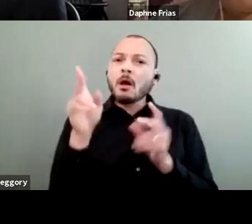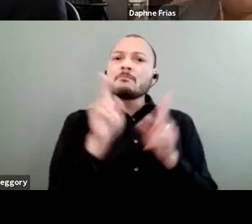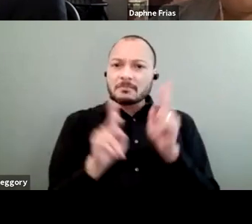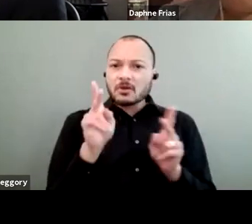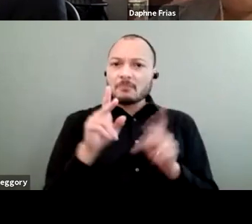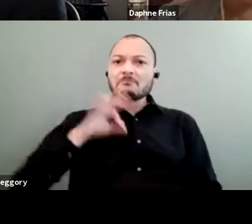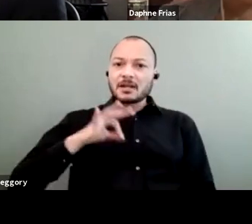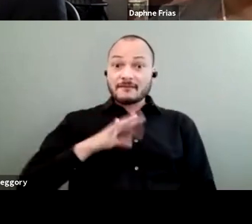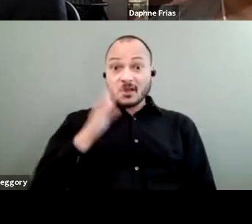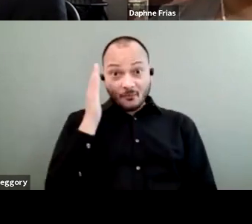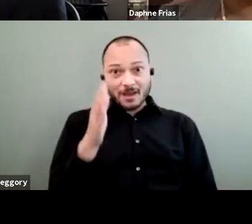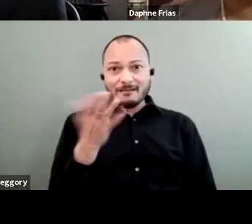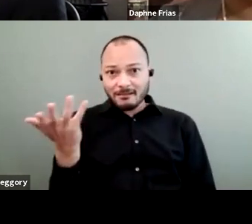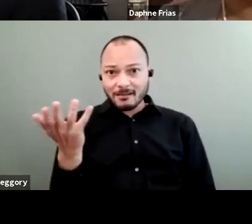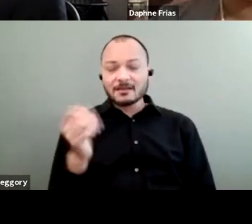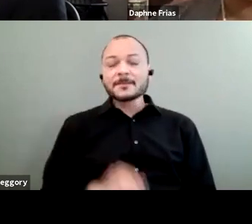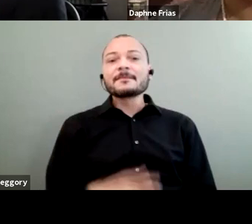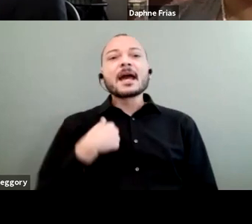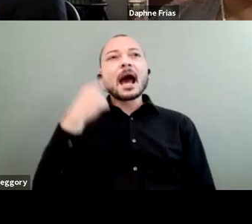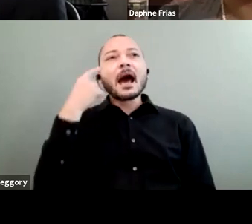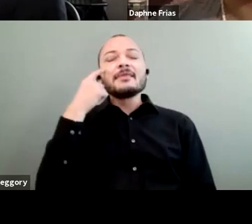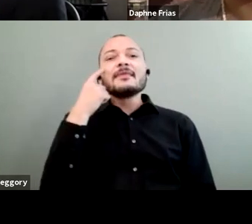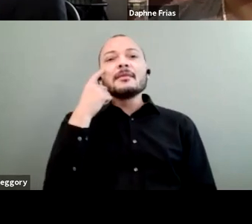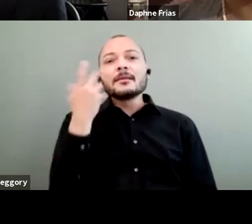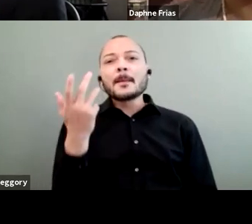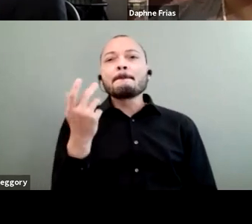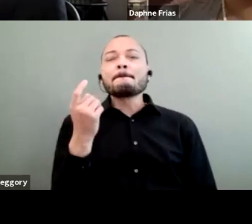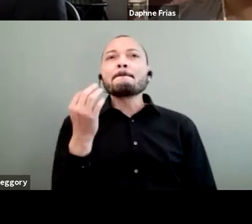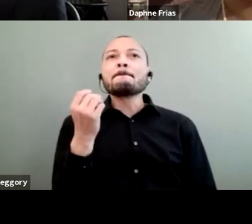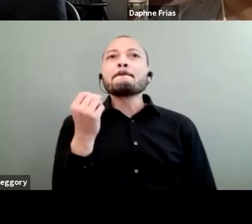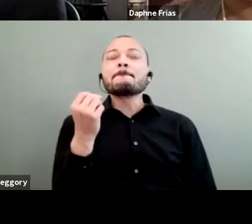And I think that a grant making approach